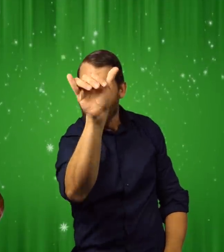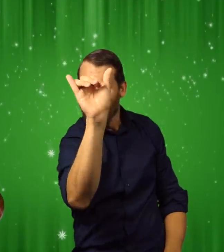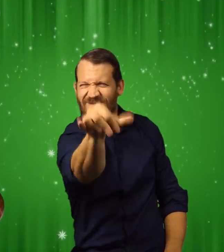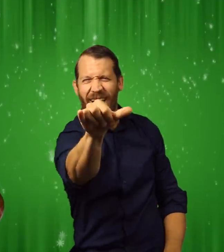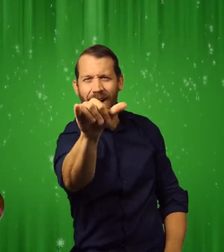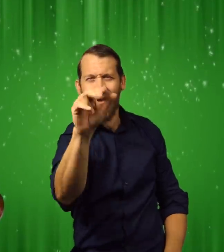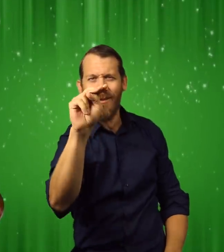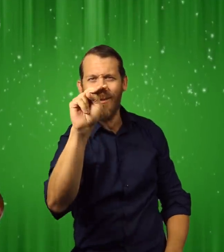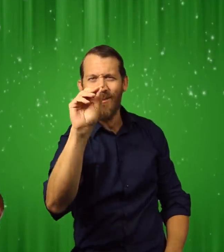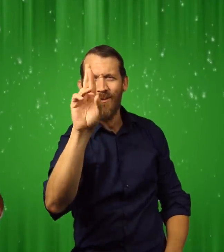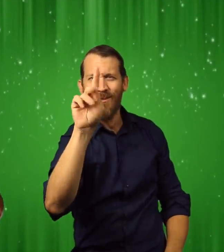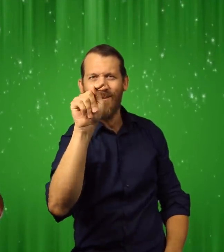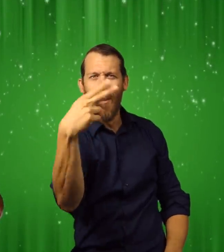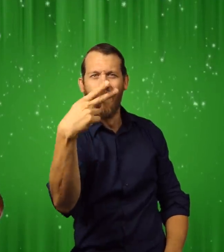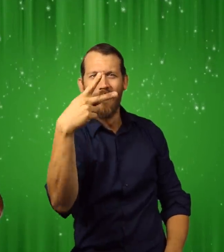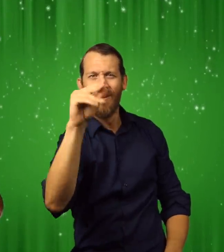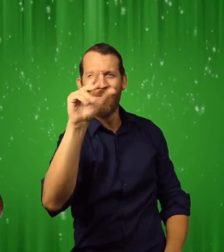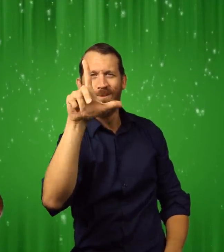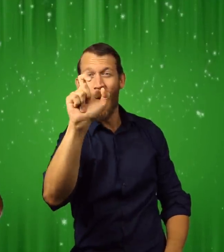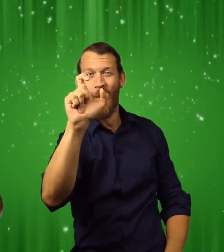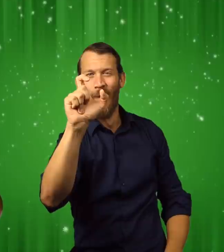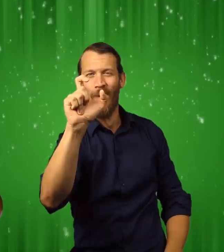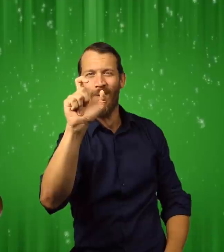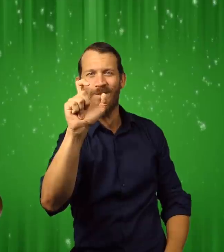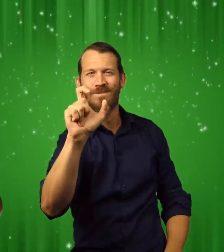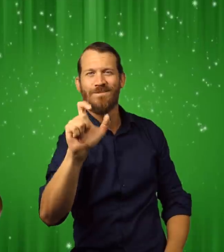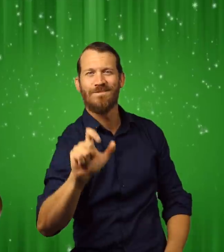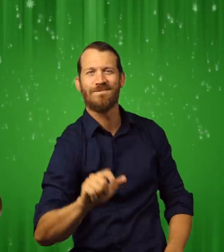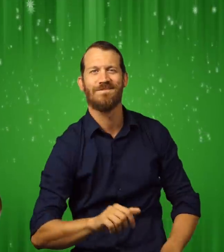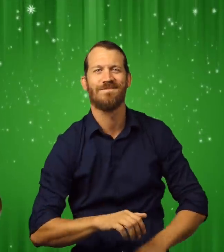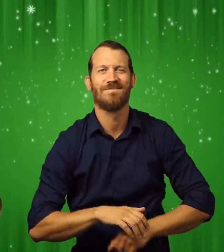"There," said the conductor, "is the North Pole."